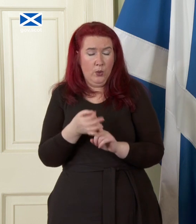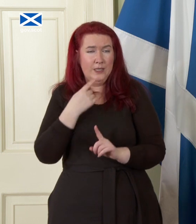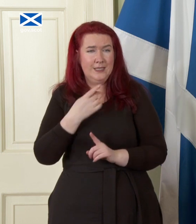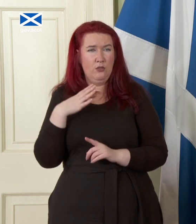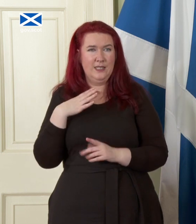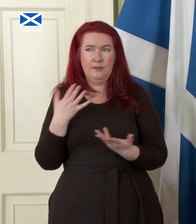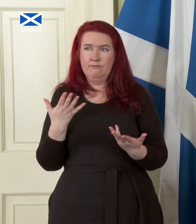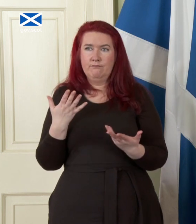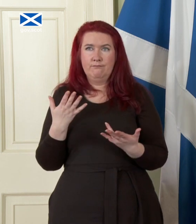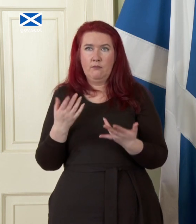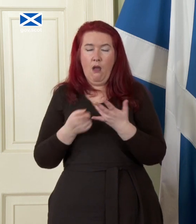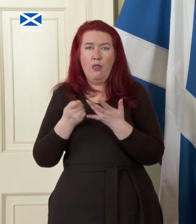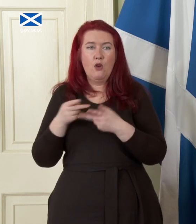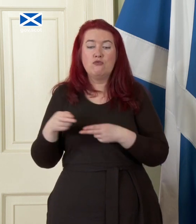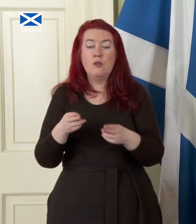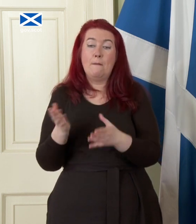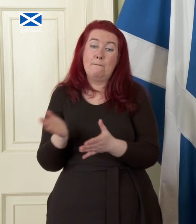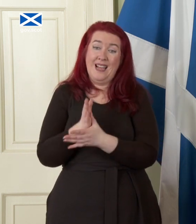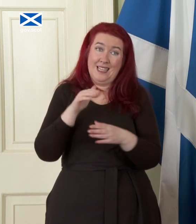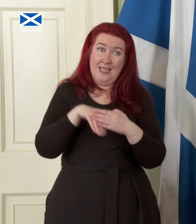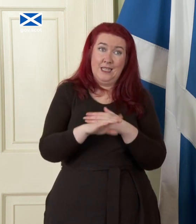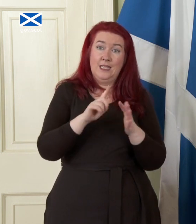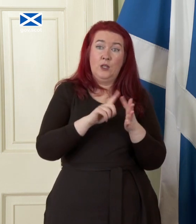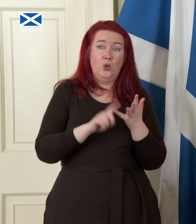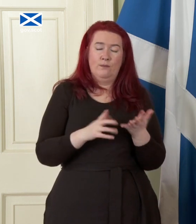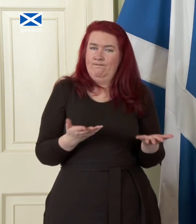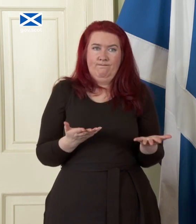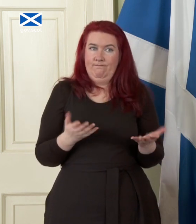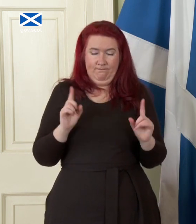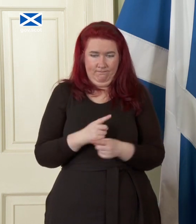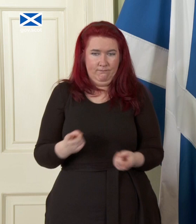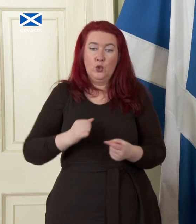is no other route back into the EU other than Scotland being independent so yes there will be